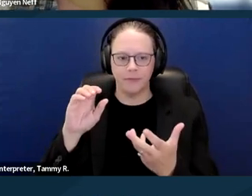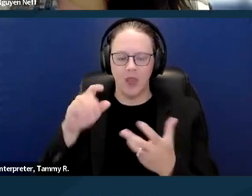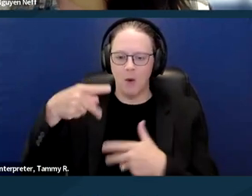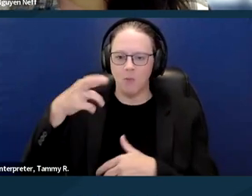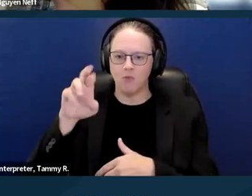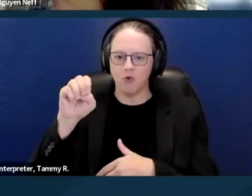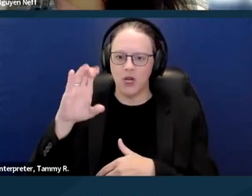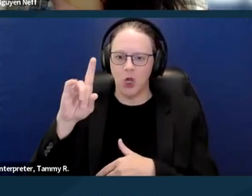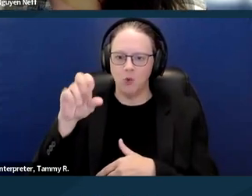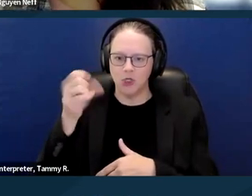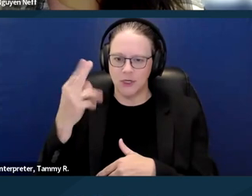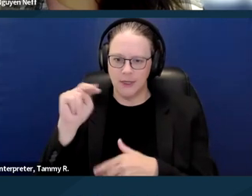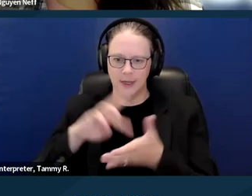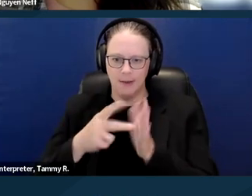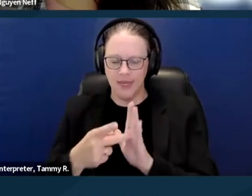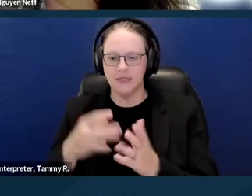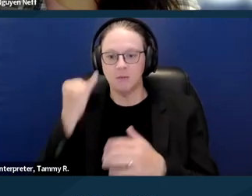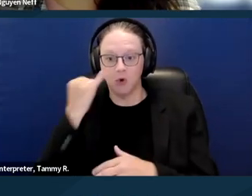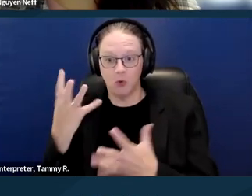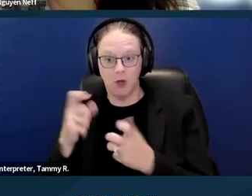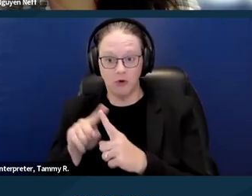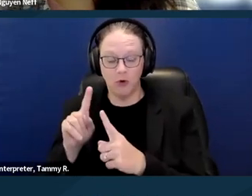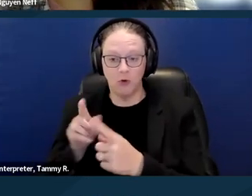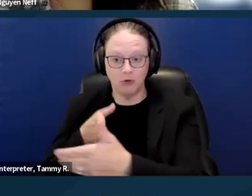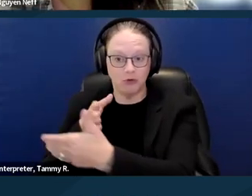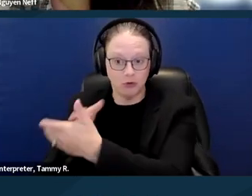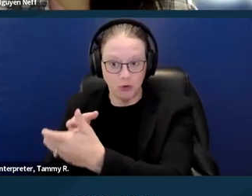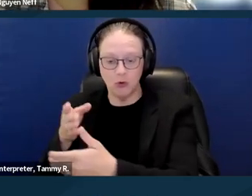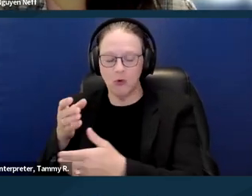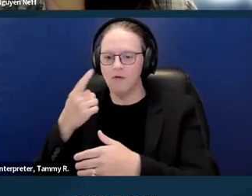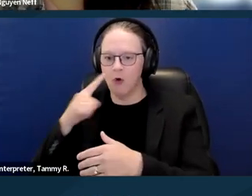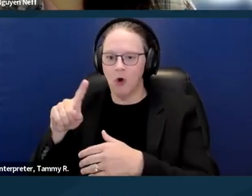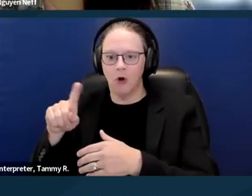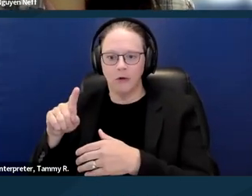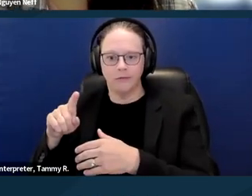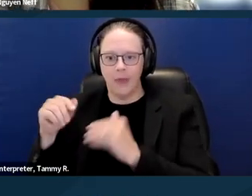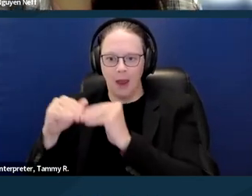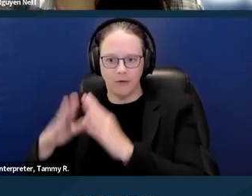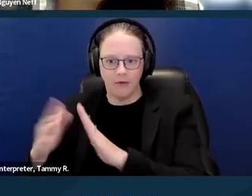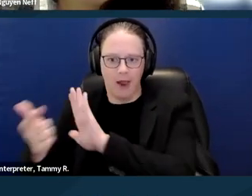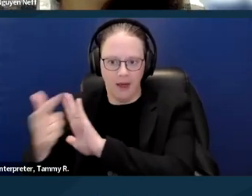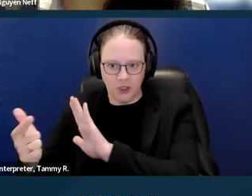and how that might be impacted by an unlawful detainer case. And we have some hypotheticals at the end.